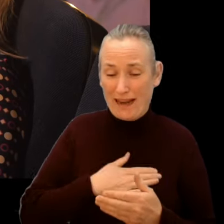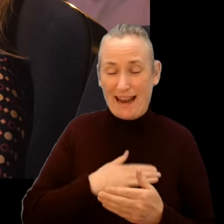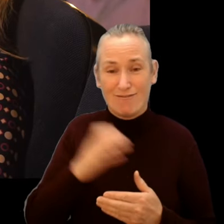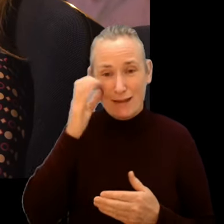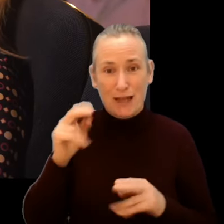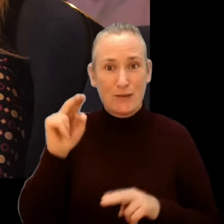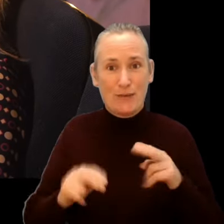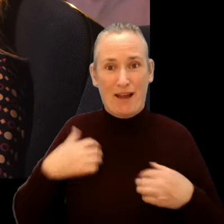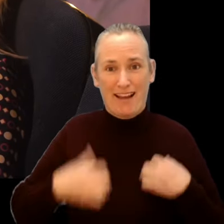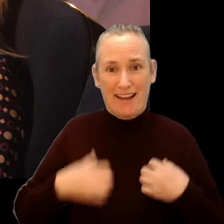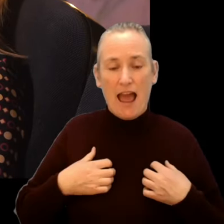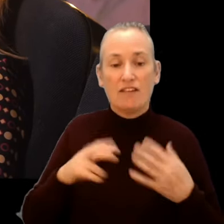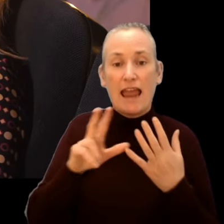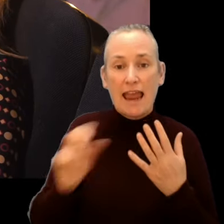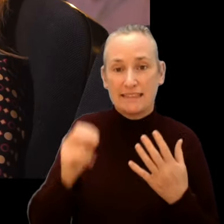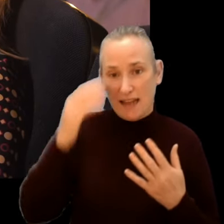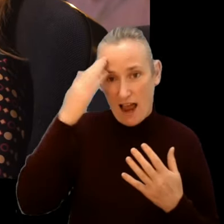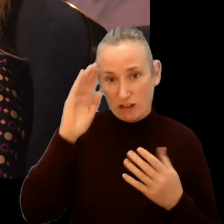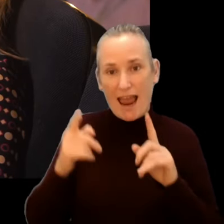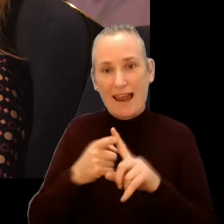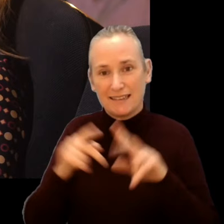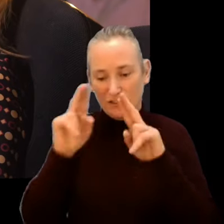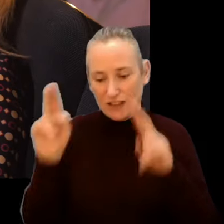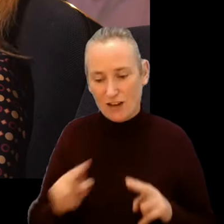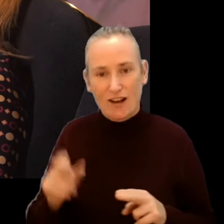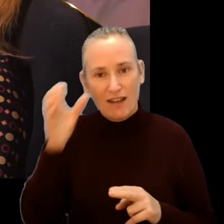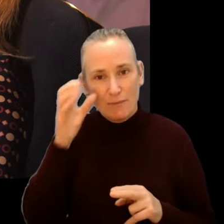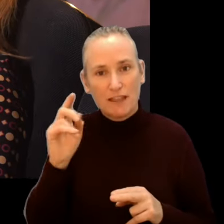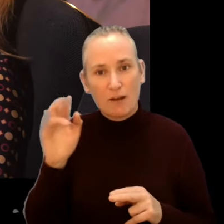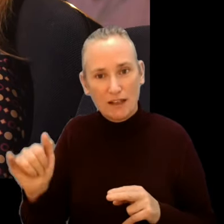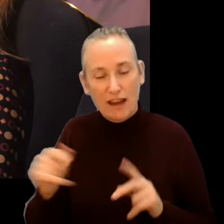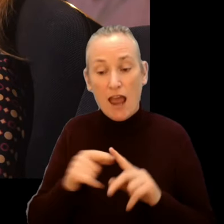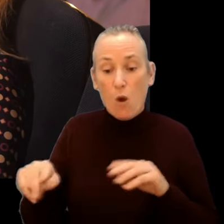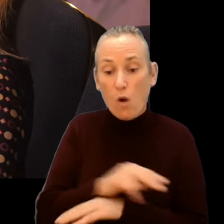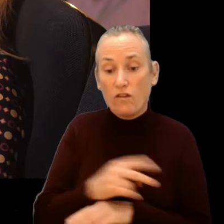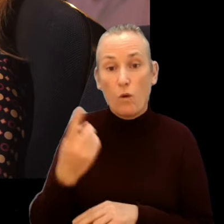There are 80 Irish and international features and documentaries, and over 130 shorts to choose from